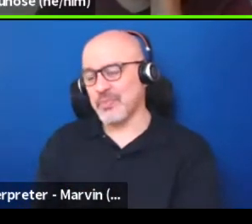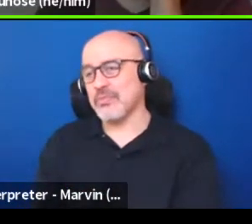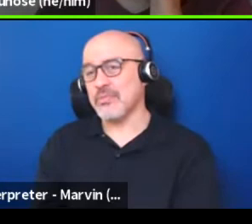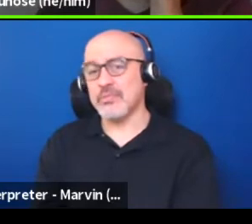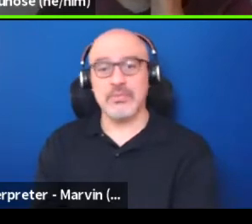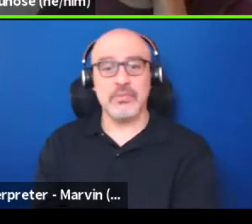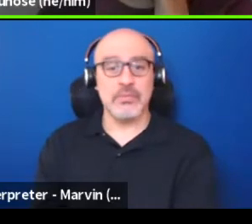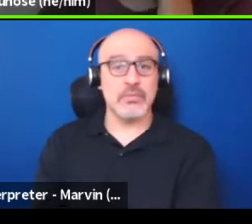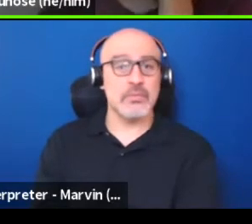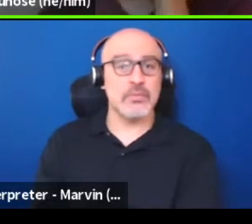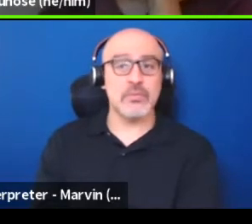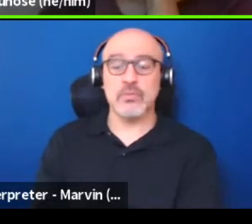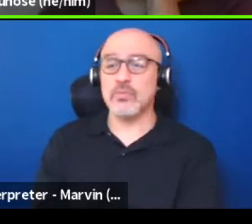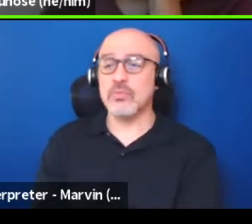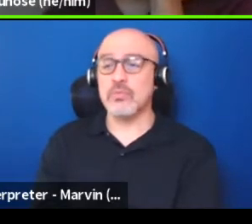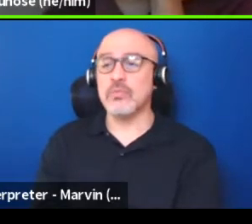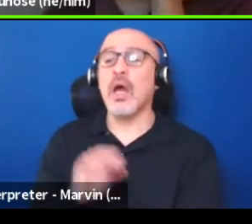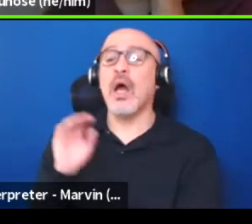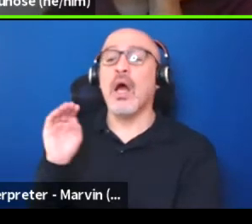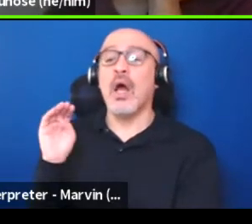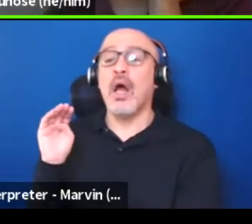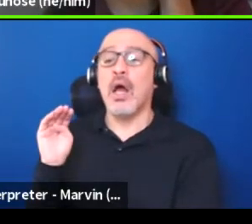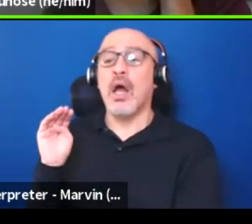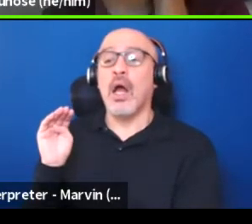I wanna add on a little bit about Christiana.